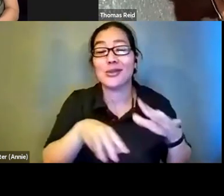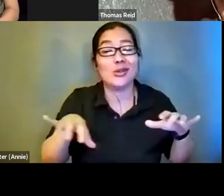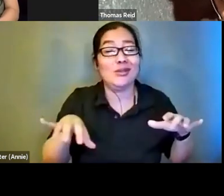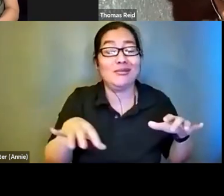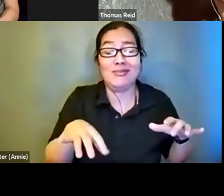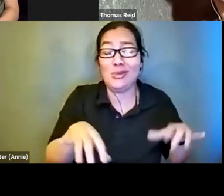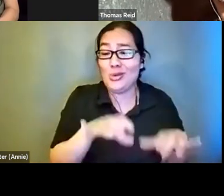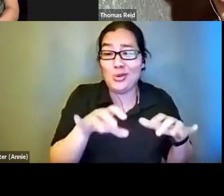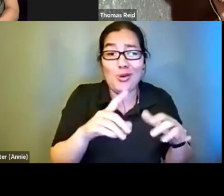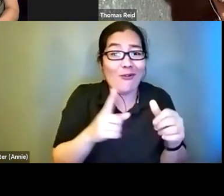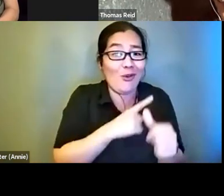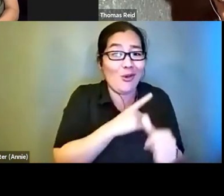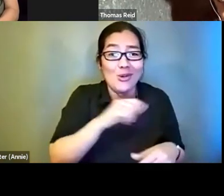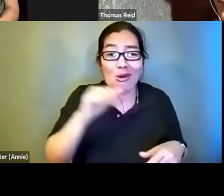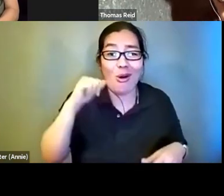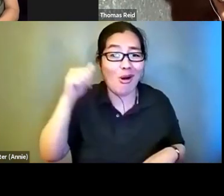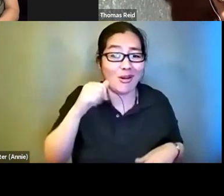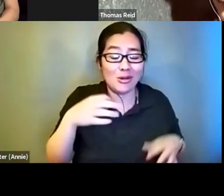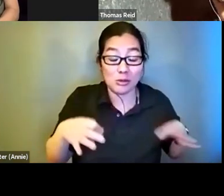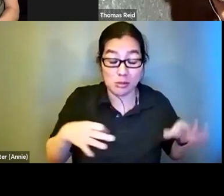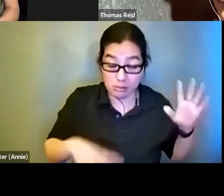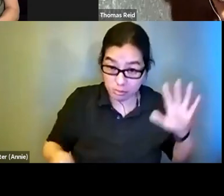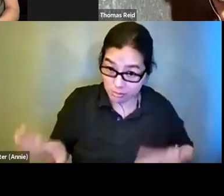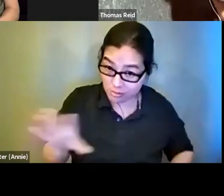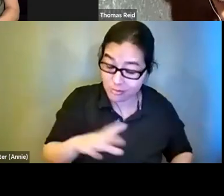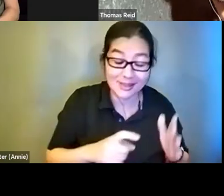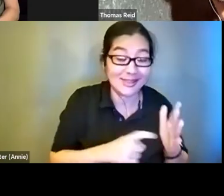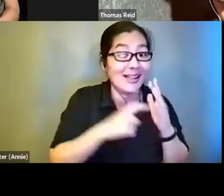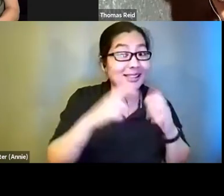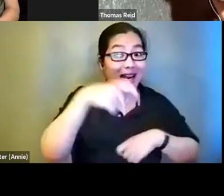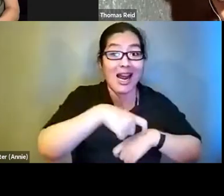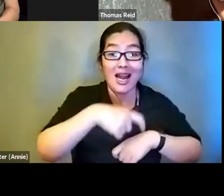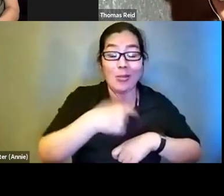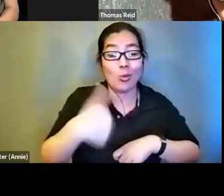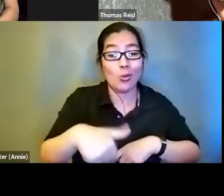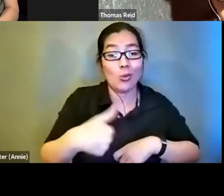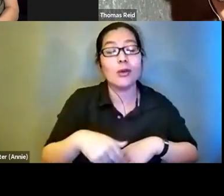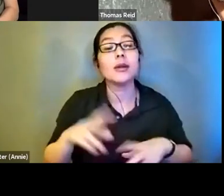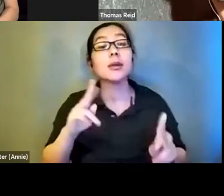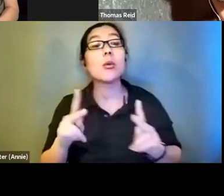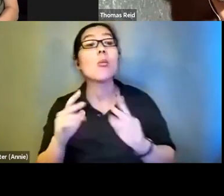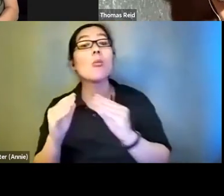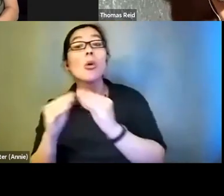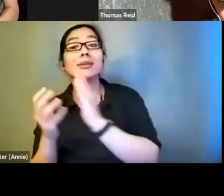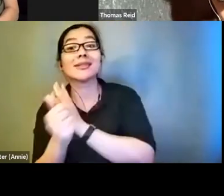while. And the people who get good at it, do more than ten. Because you are going